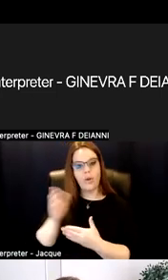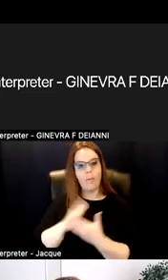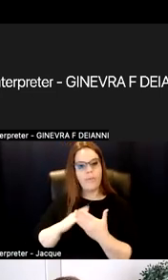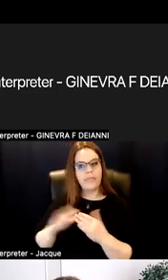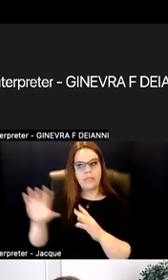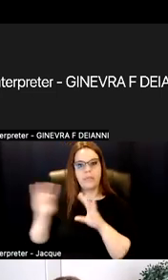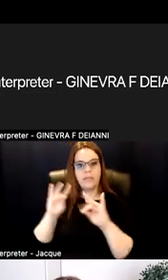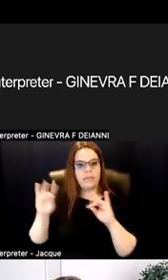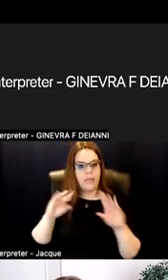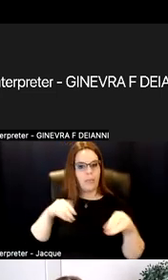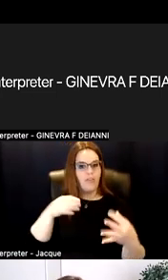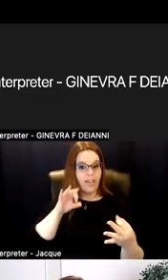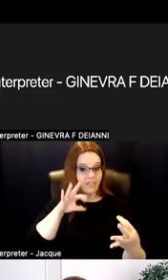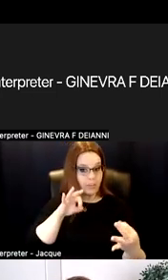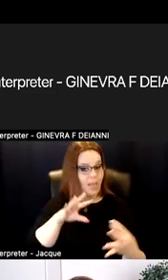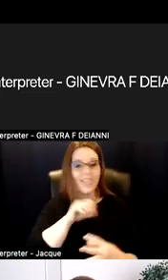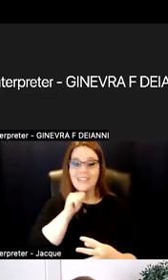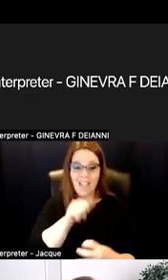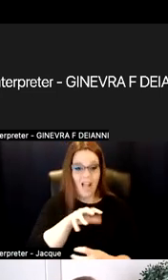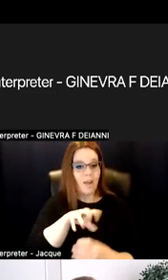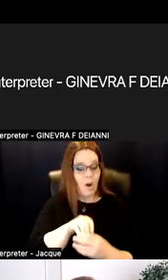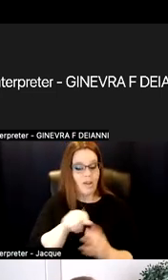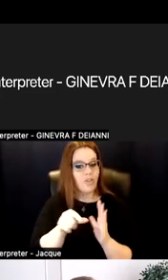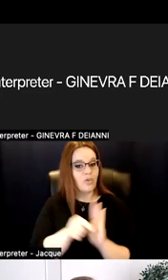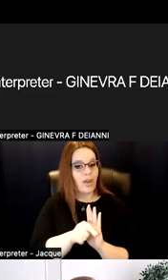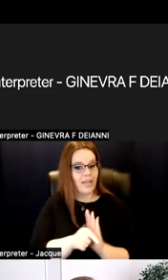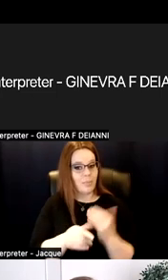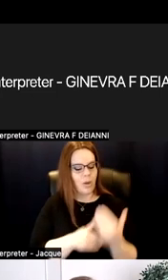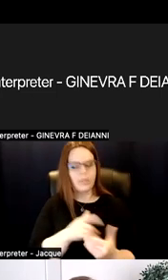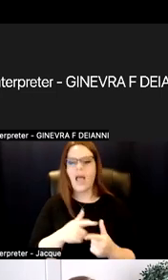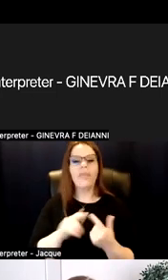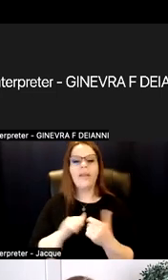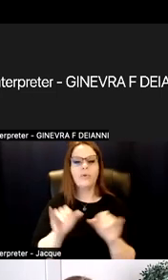part of the grading process? And then what is the measurement of learning?